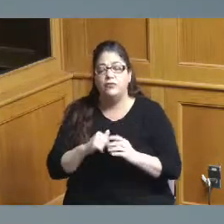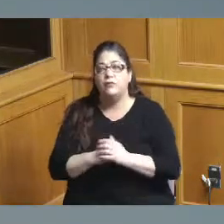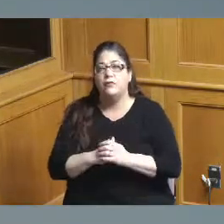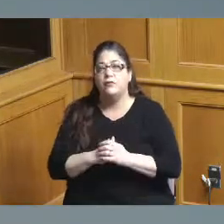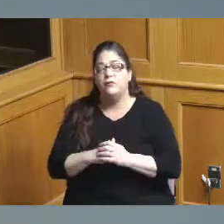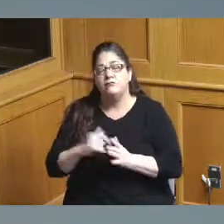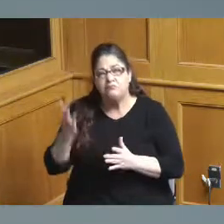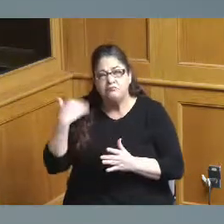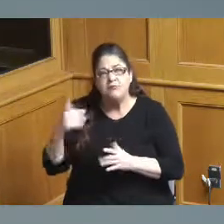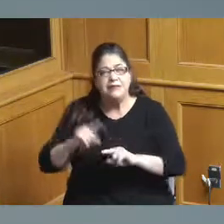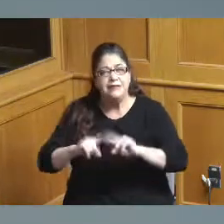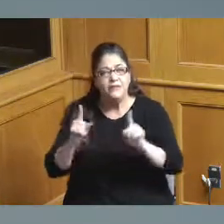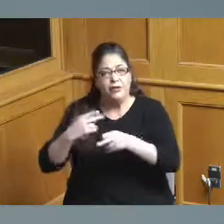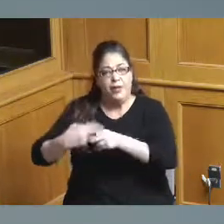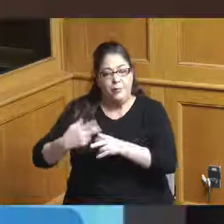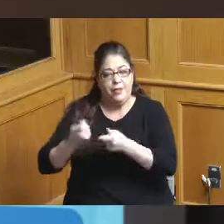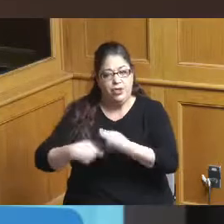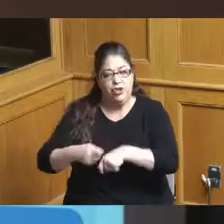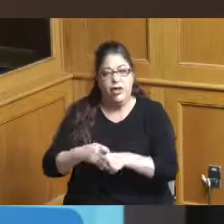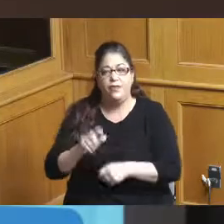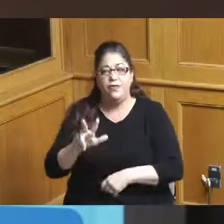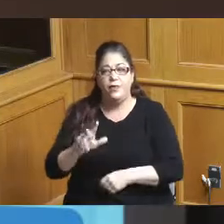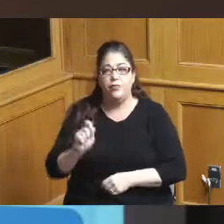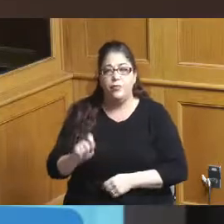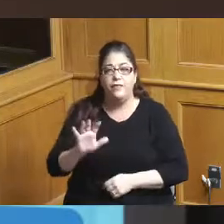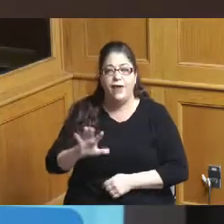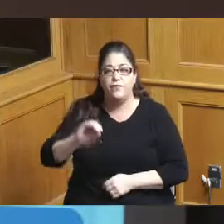through the implementation of a three and a half percent transient occupancy tax